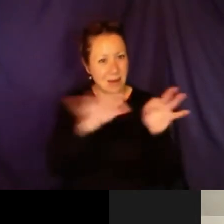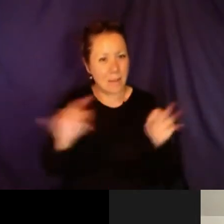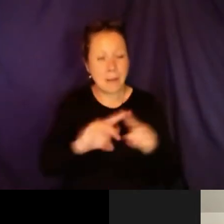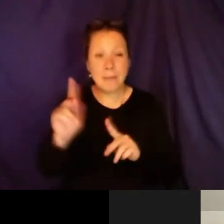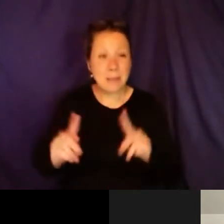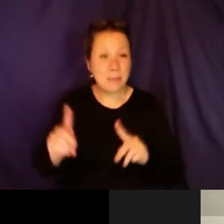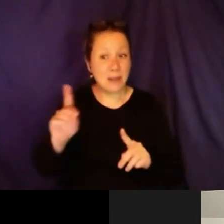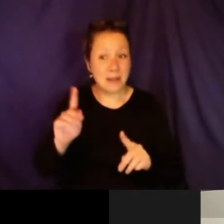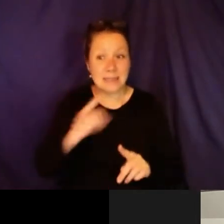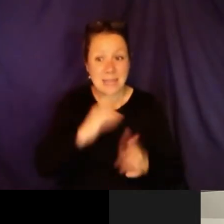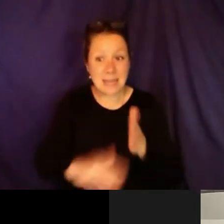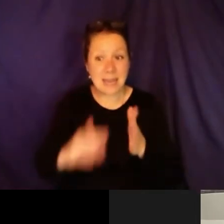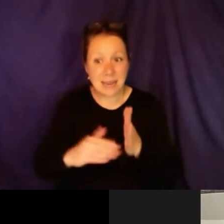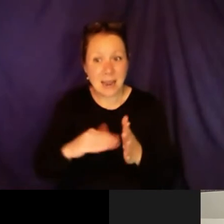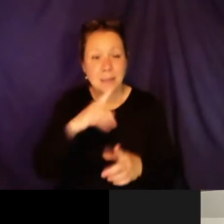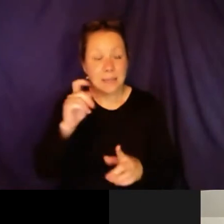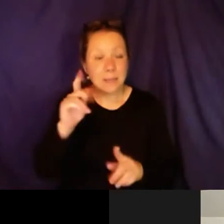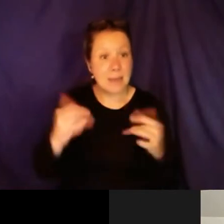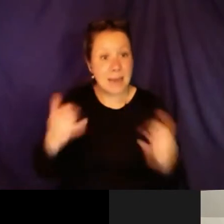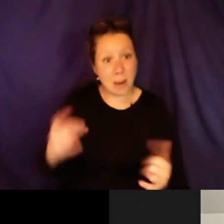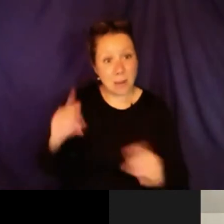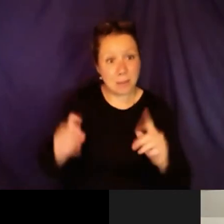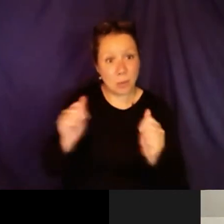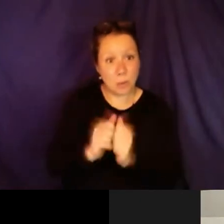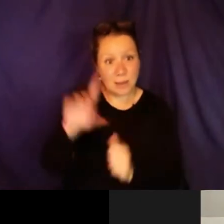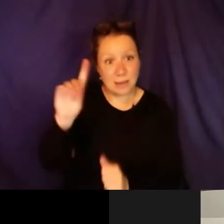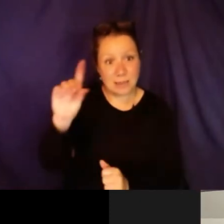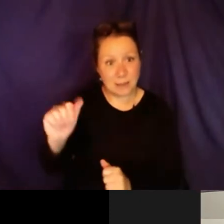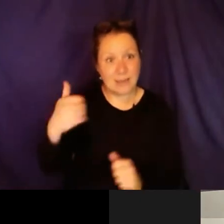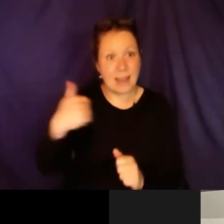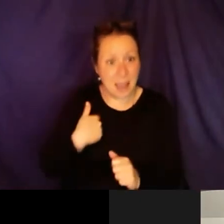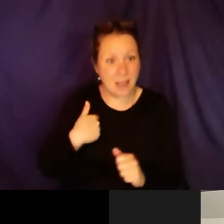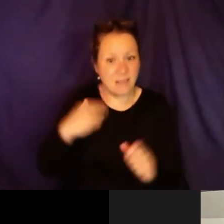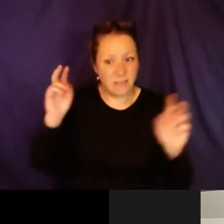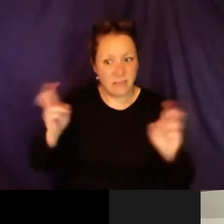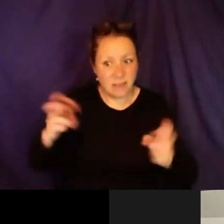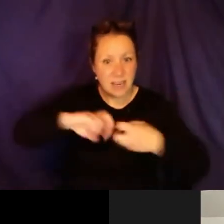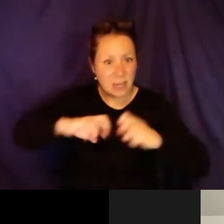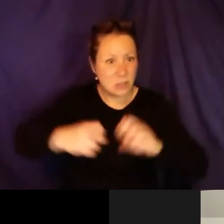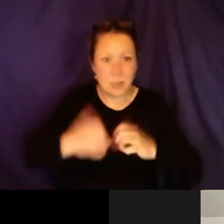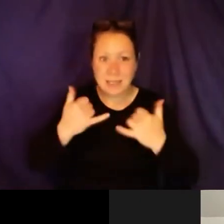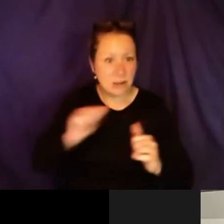sentence, nothing about us without us. It is now being heard more often because